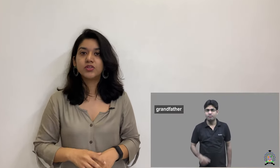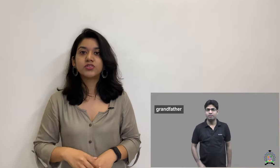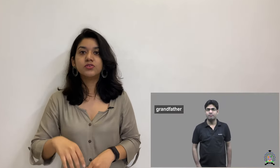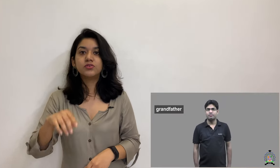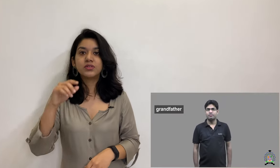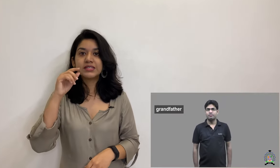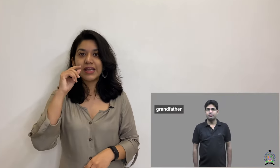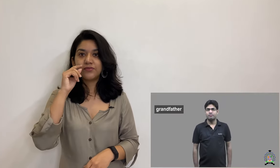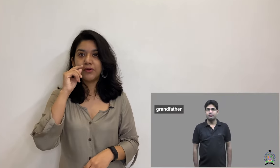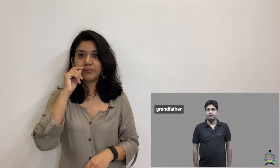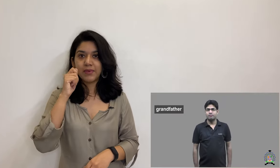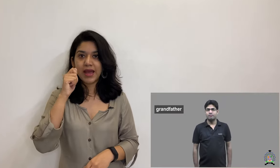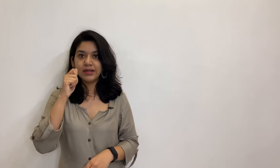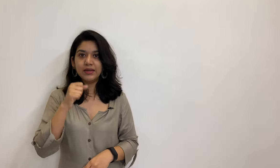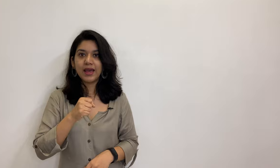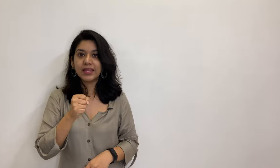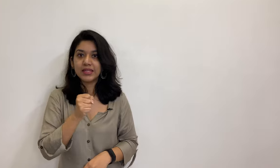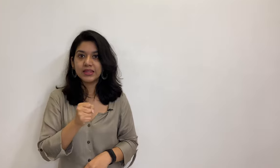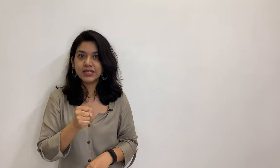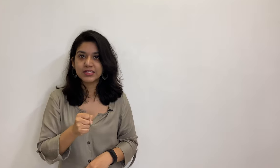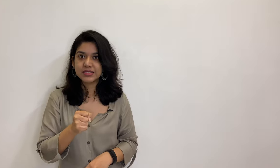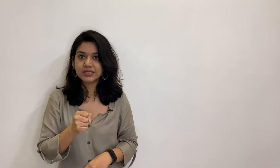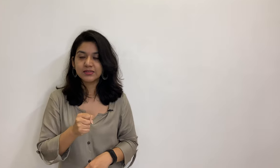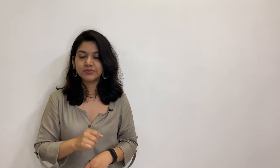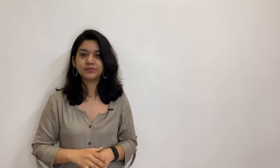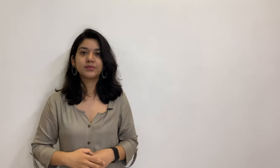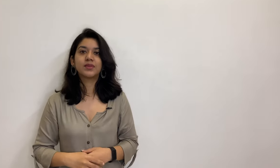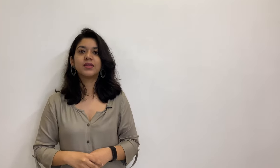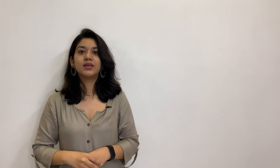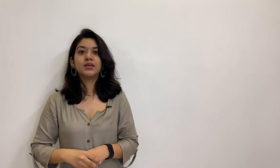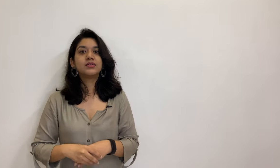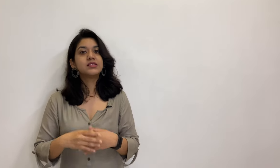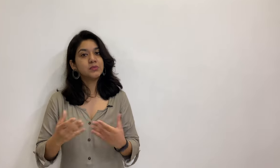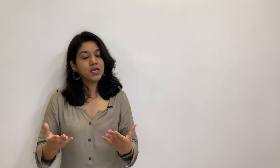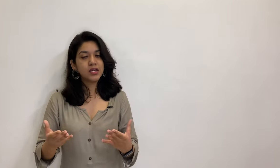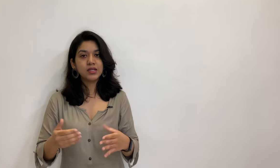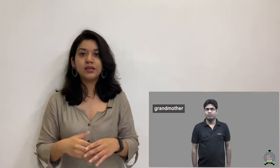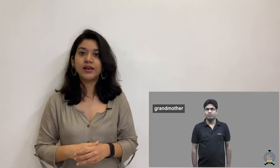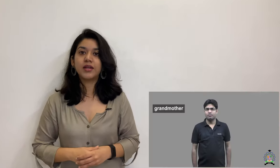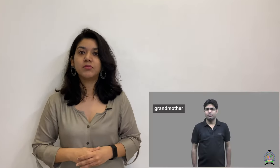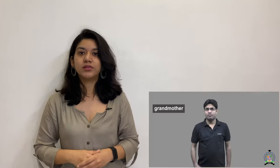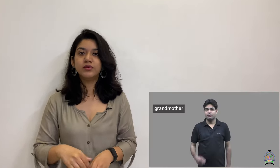Do the sign for man and then this Similarly, grandmother